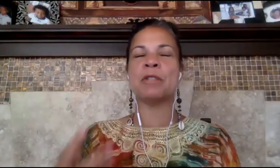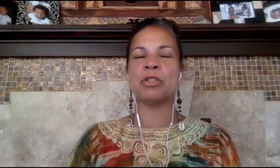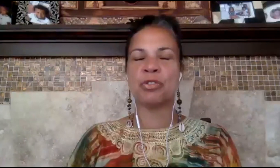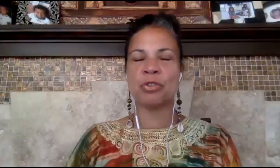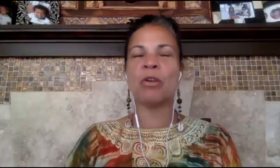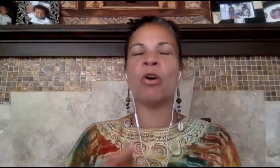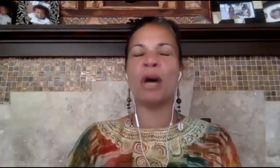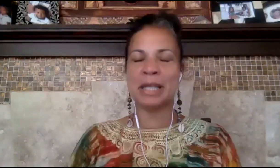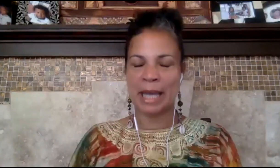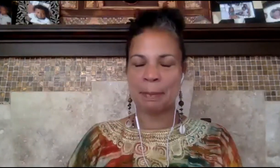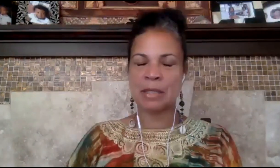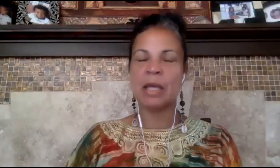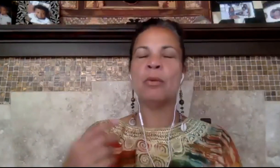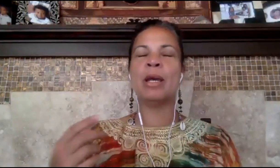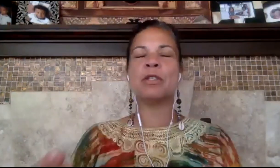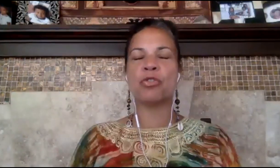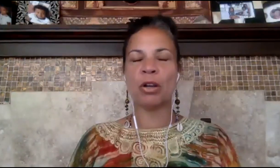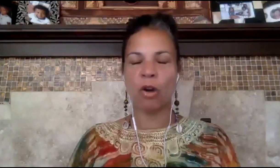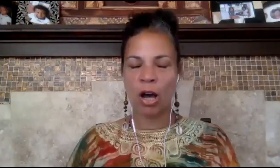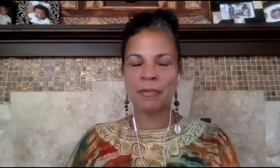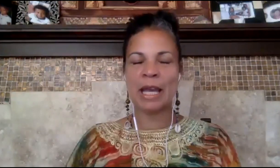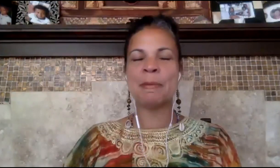to struggle on campus we have to struggle off campus